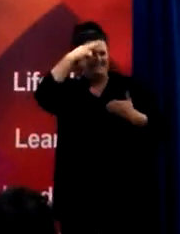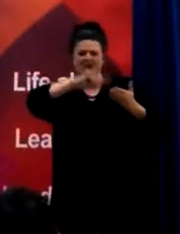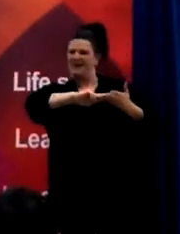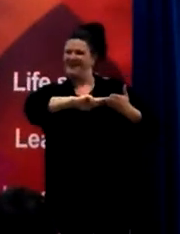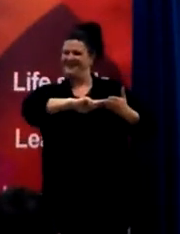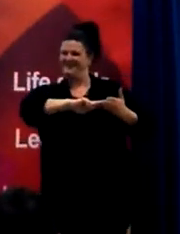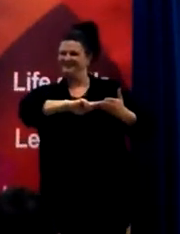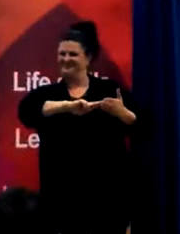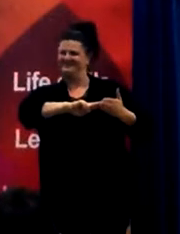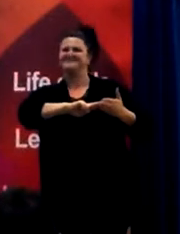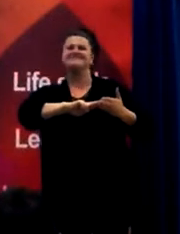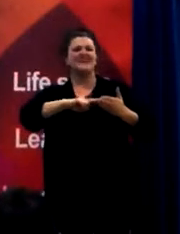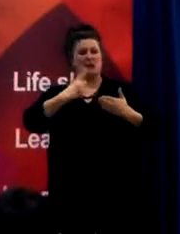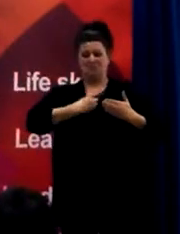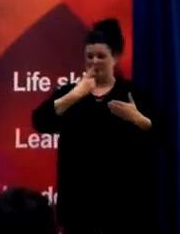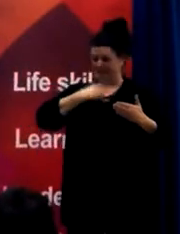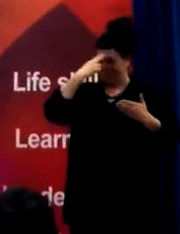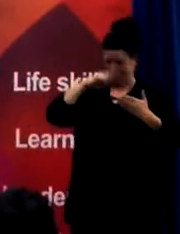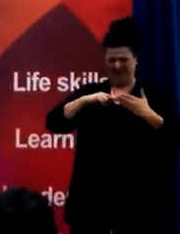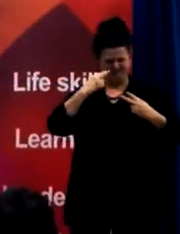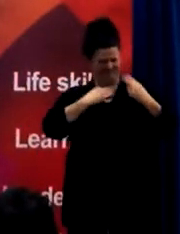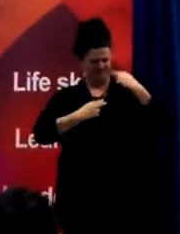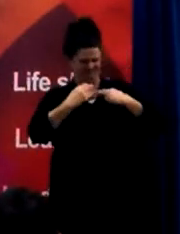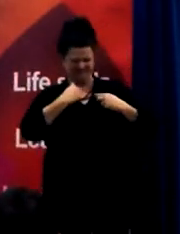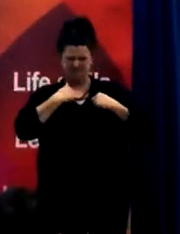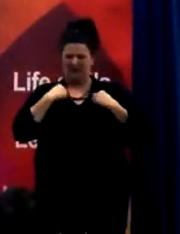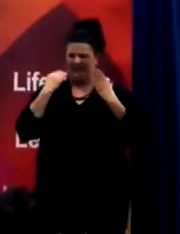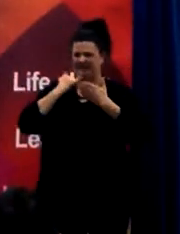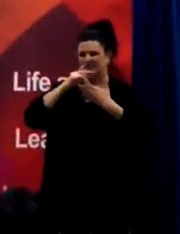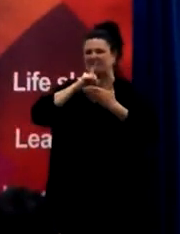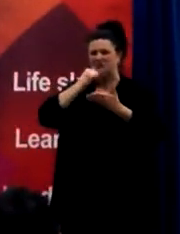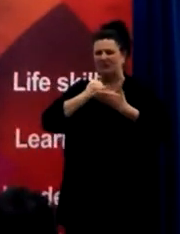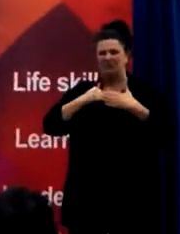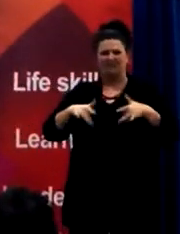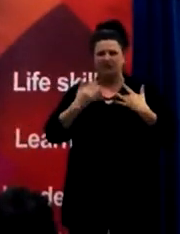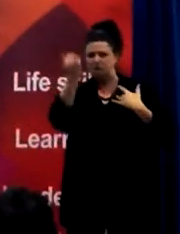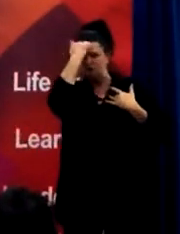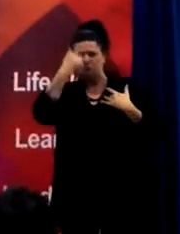Through personal stigma, how I viewed my hearing impairment, I’d often feel stupid and ashamed,